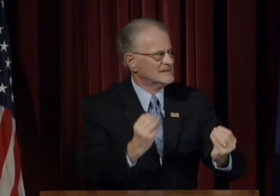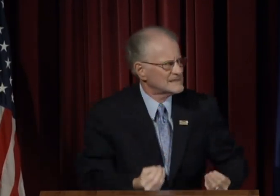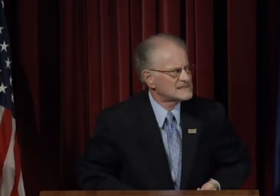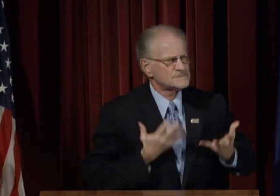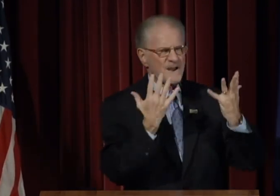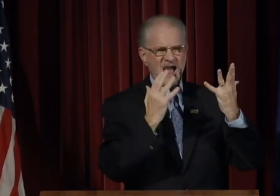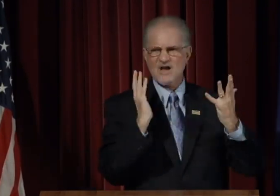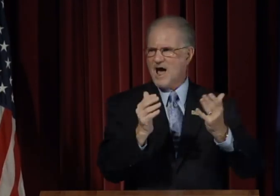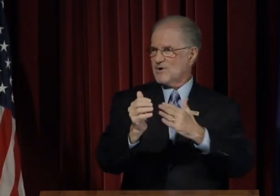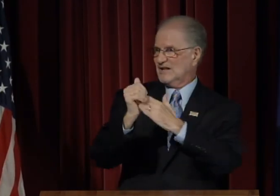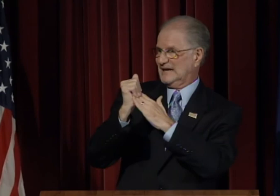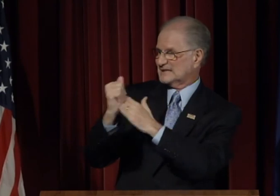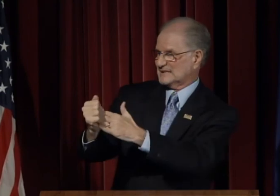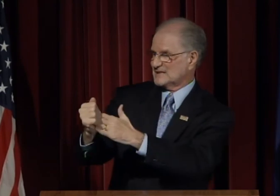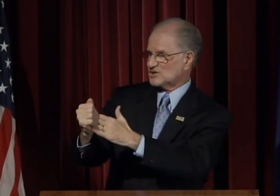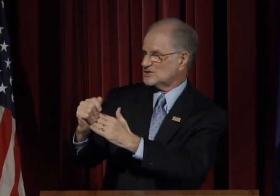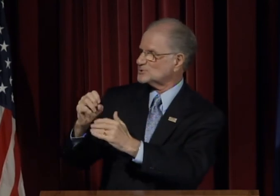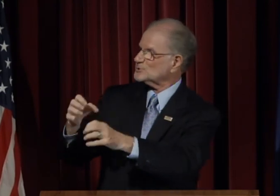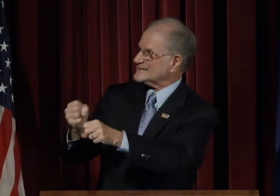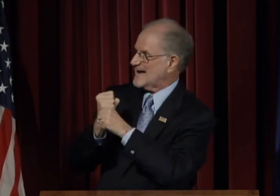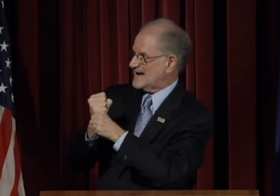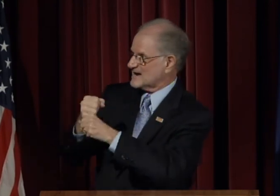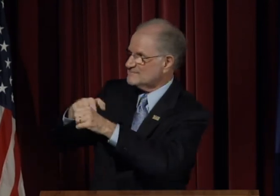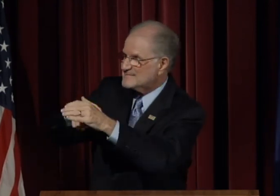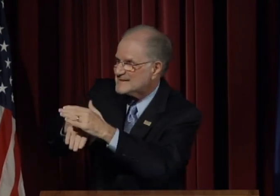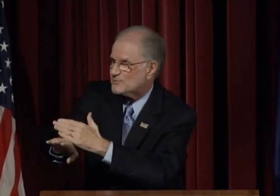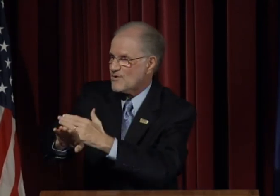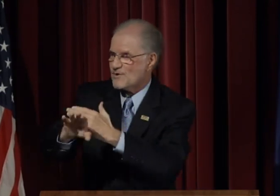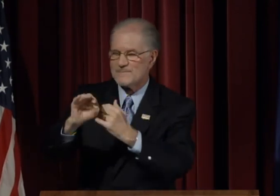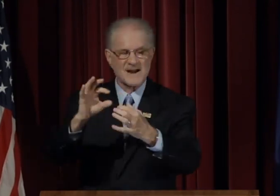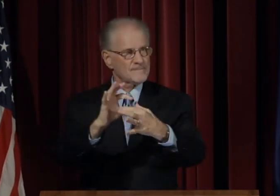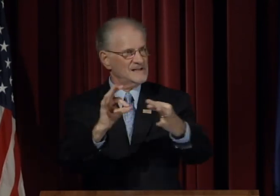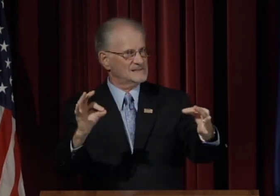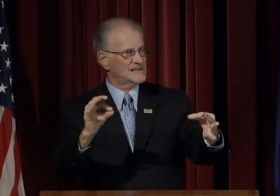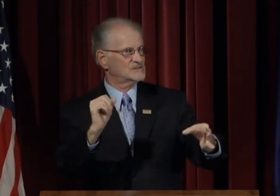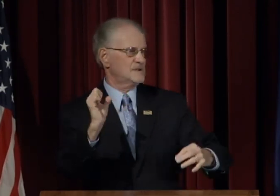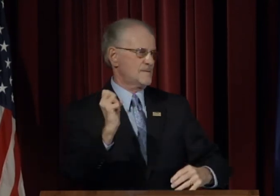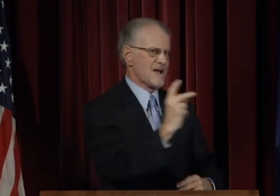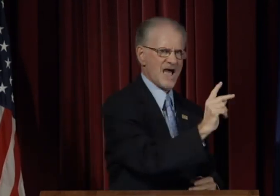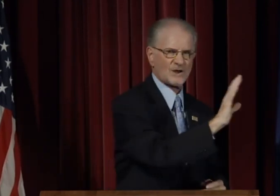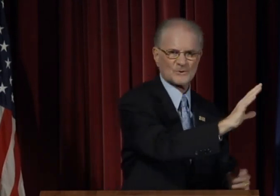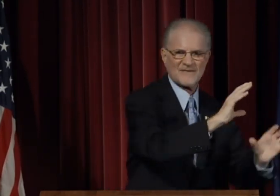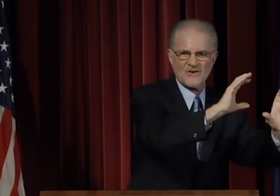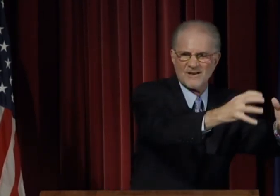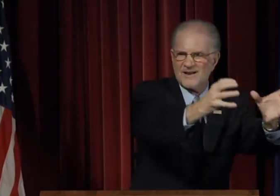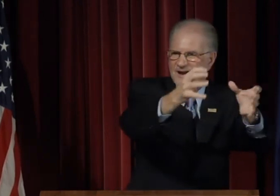our leaders to take enrollment messages back to their constituencies.